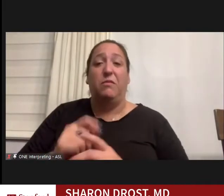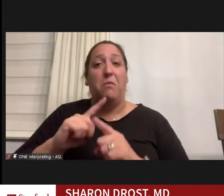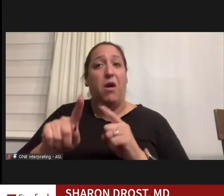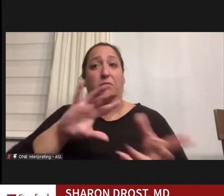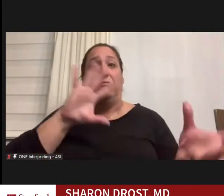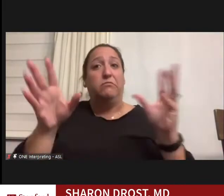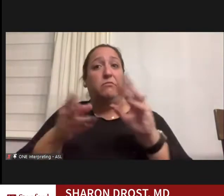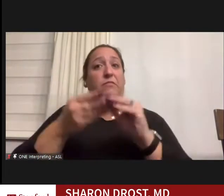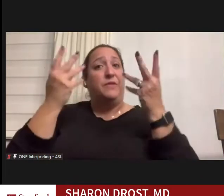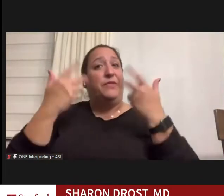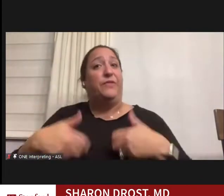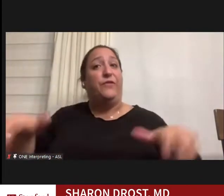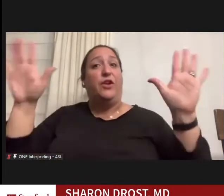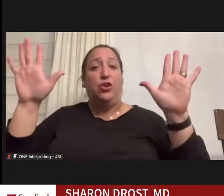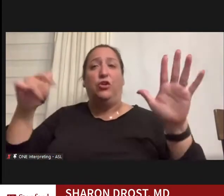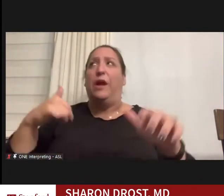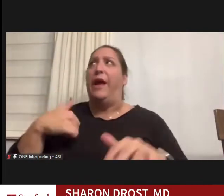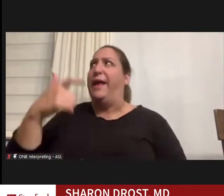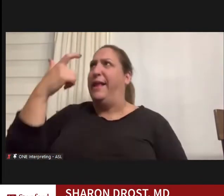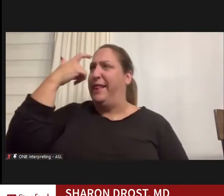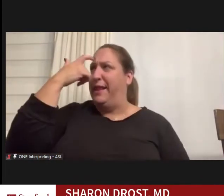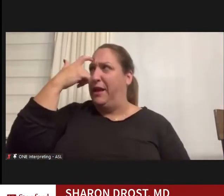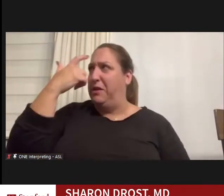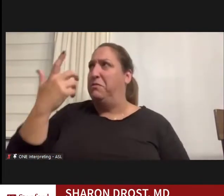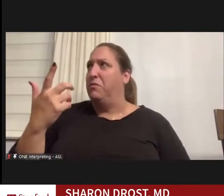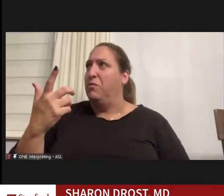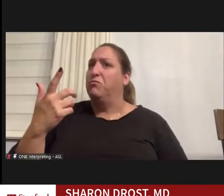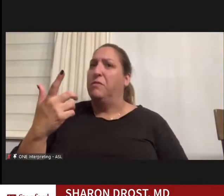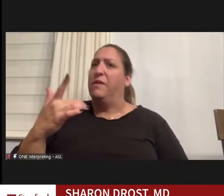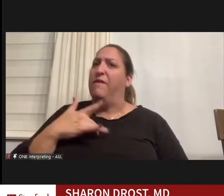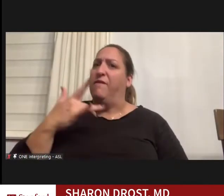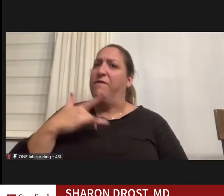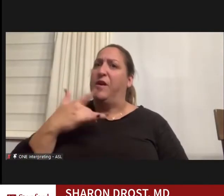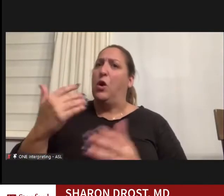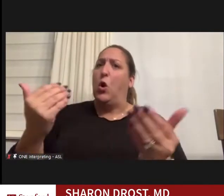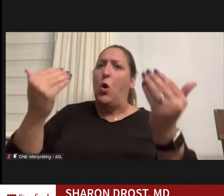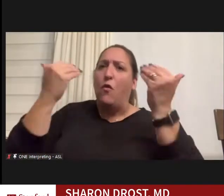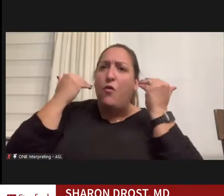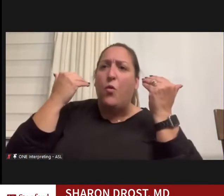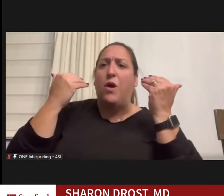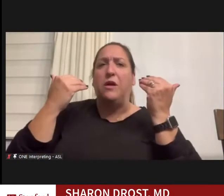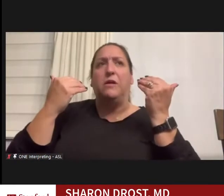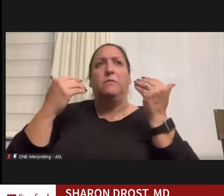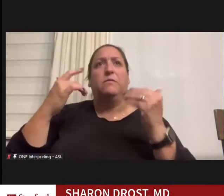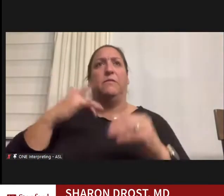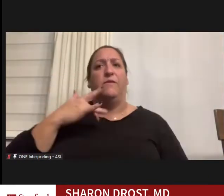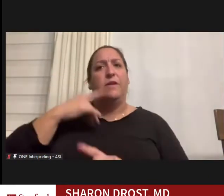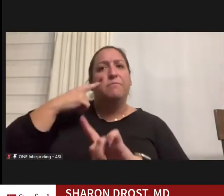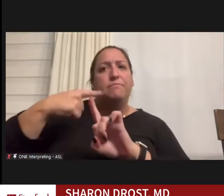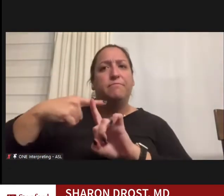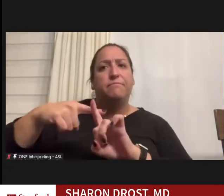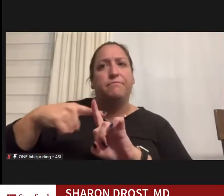I think that there was an overwhelming sense of optimism and feeling that